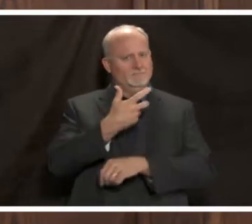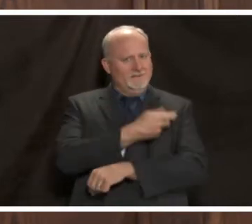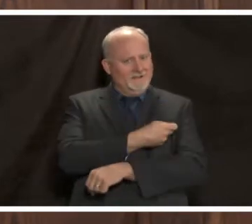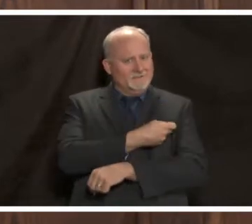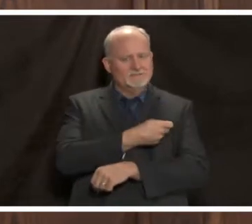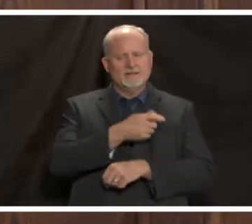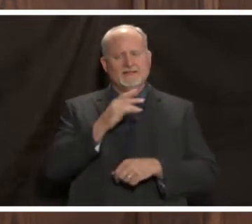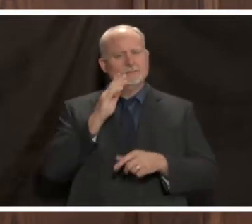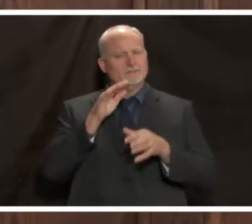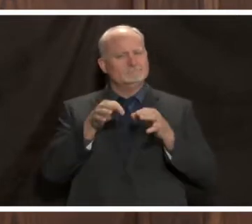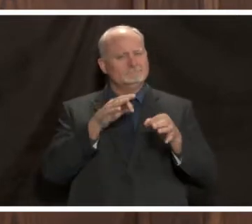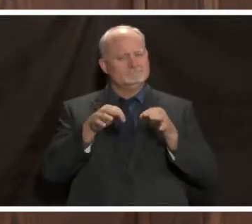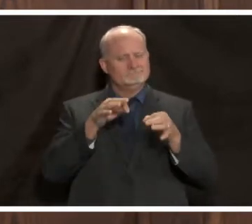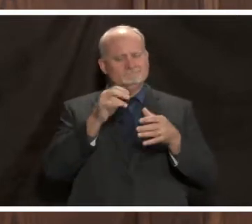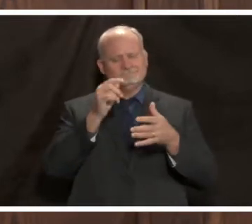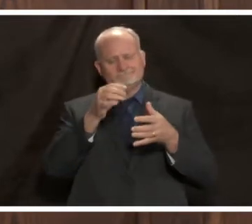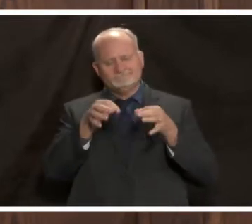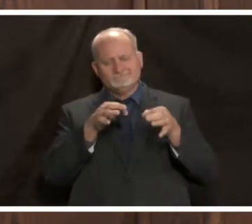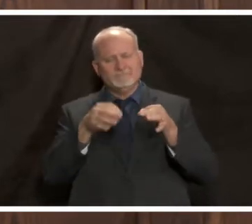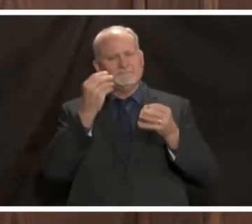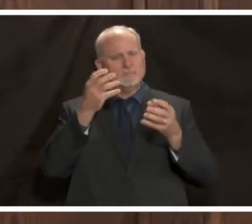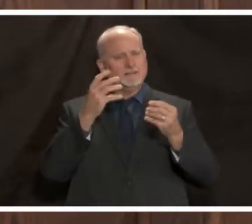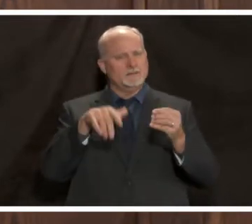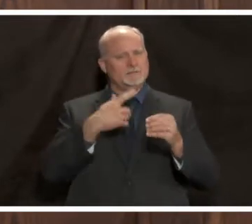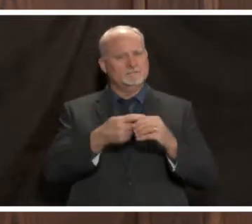we look towards the thanksgiving holiday and the beginning of winter